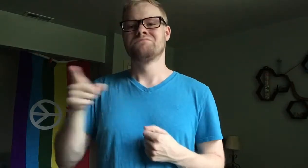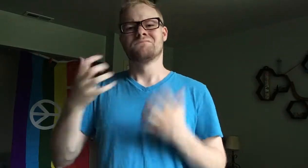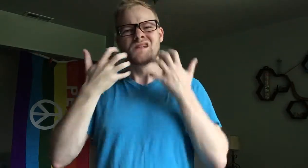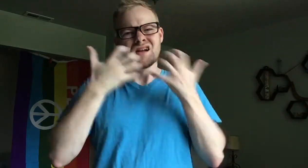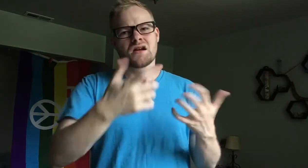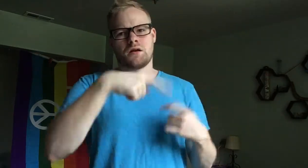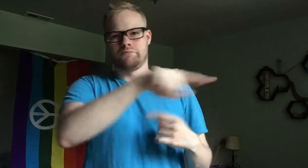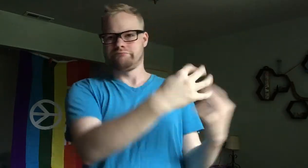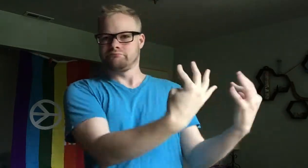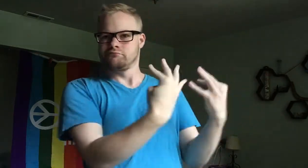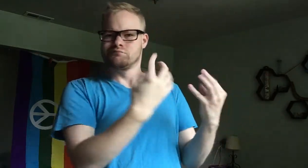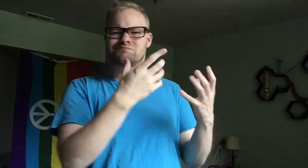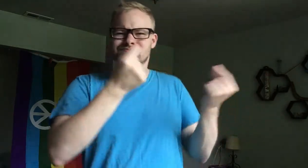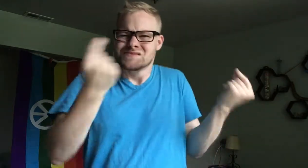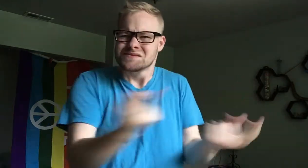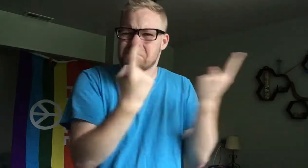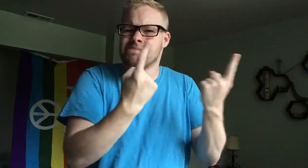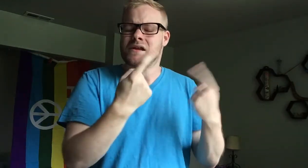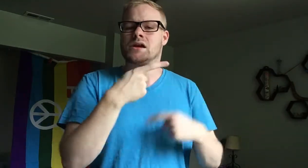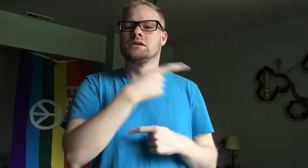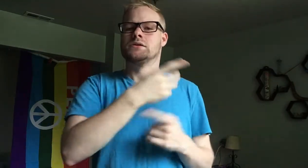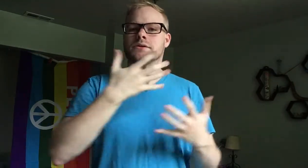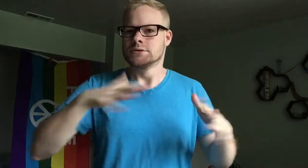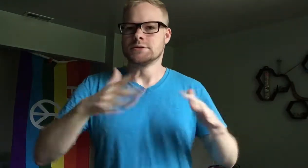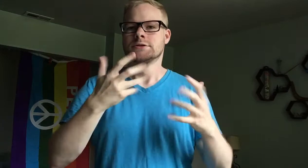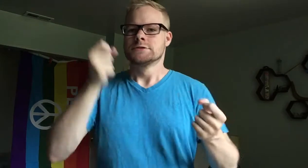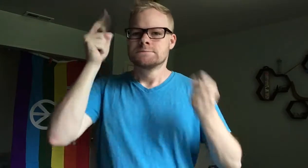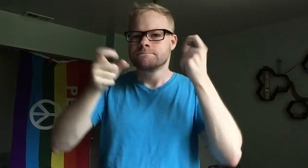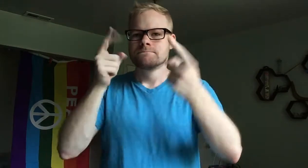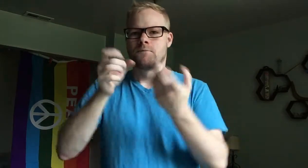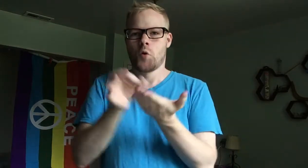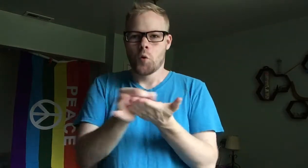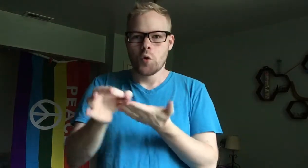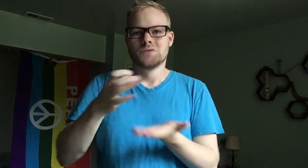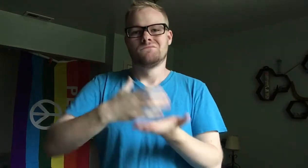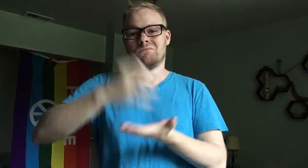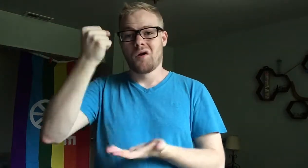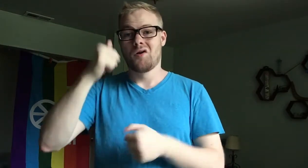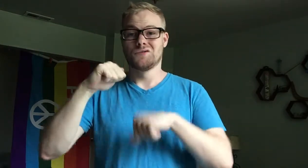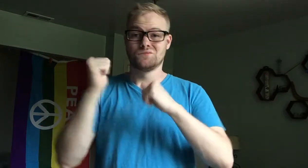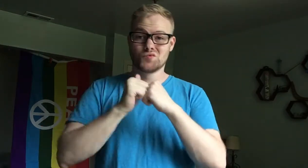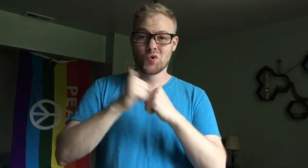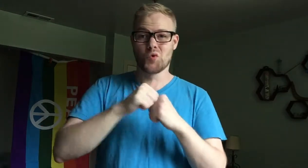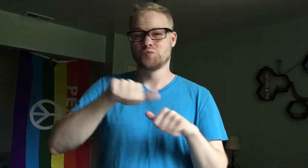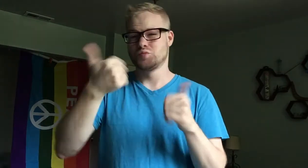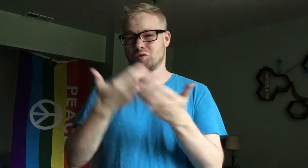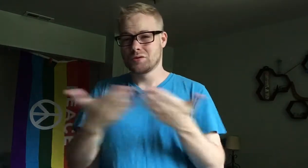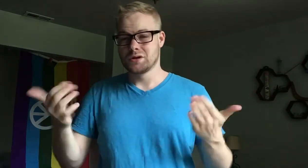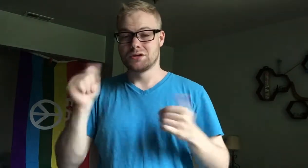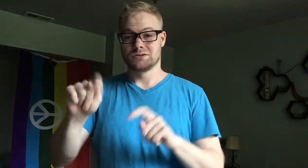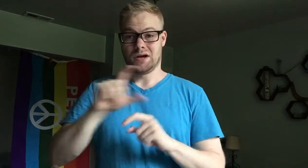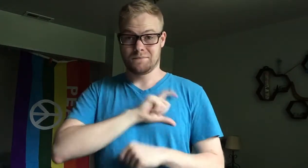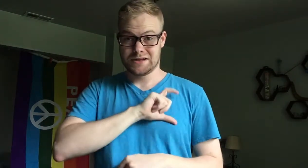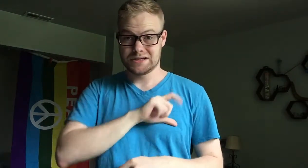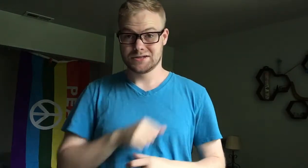She shouted to onlookers to act, inciting the crowd to begin throw coins, bottles, cobble stones, and other objects at the police.